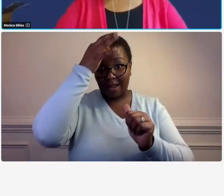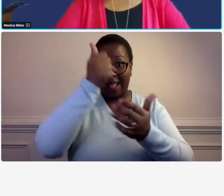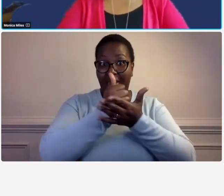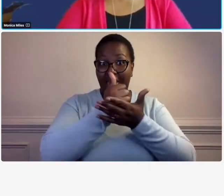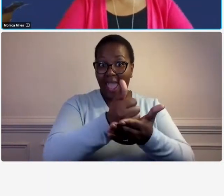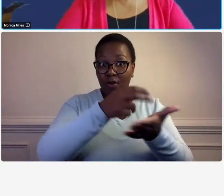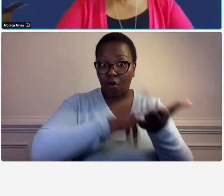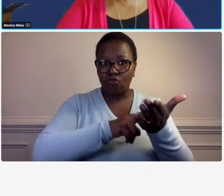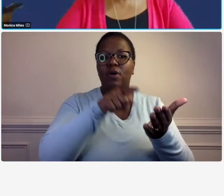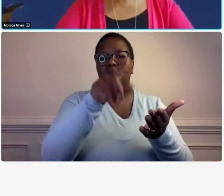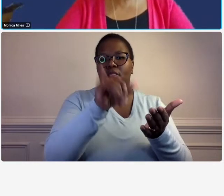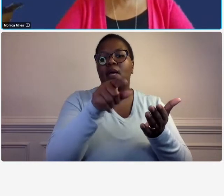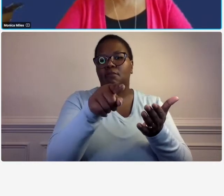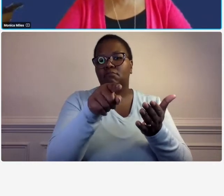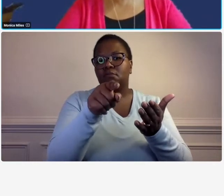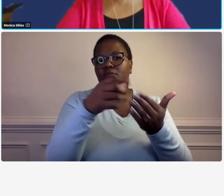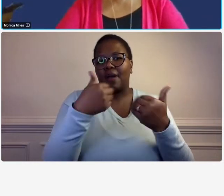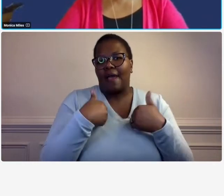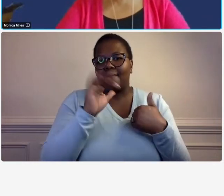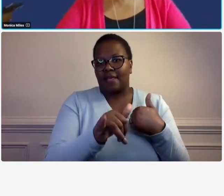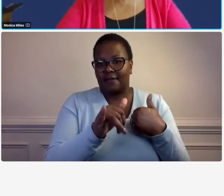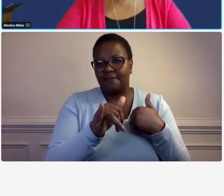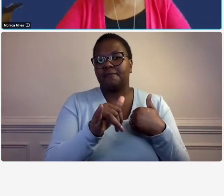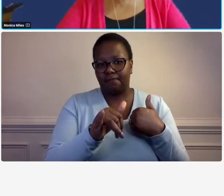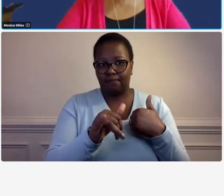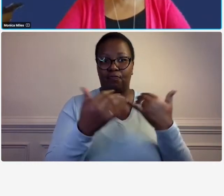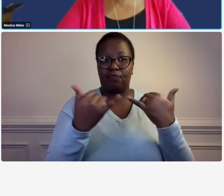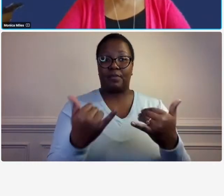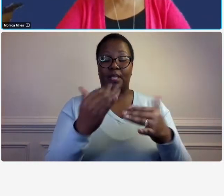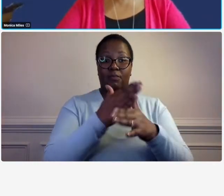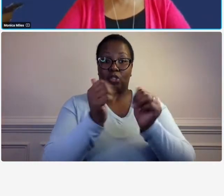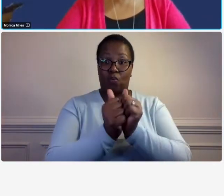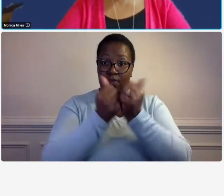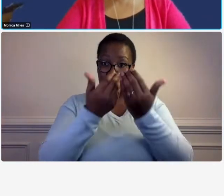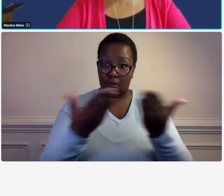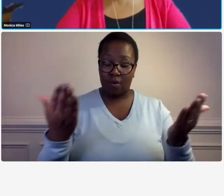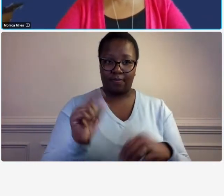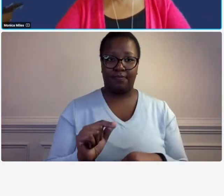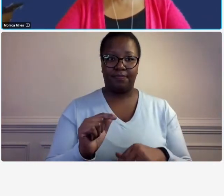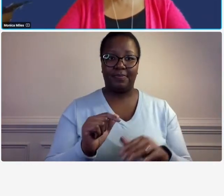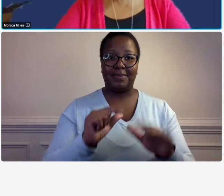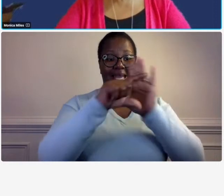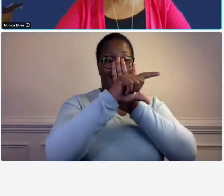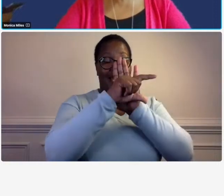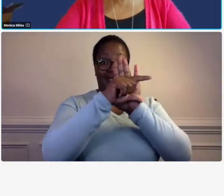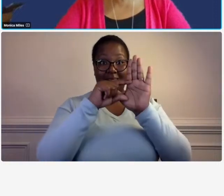so this first clause that i'm sharing with you is section g.3.3 and it talks about indirect